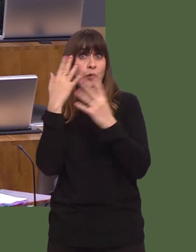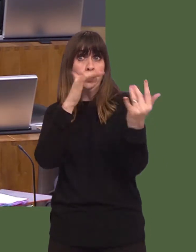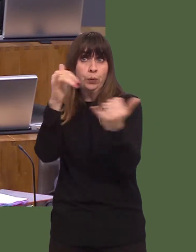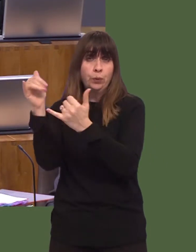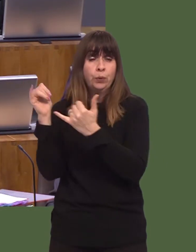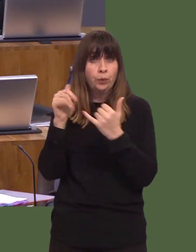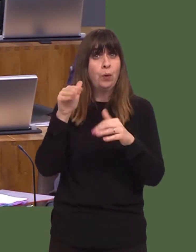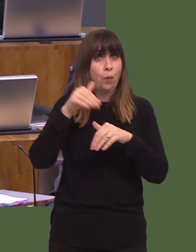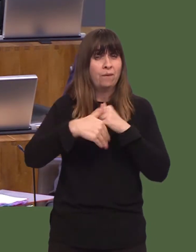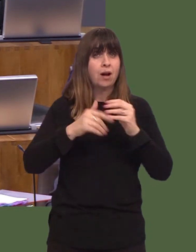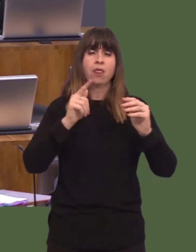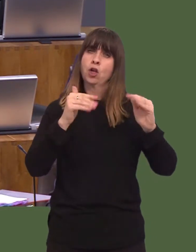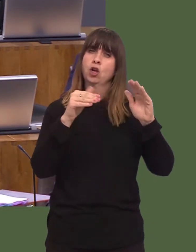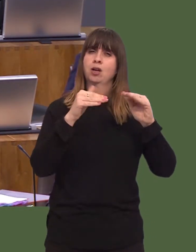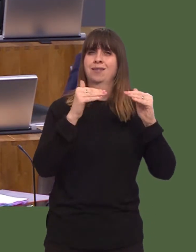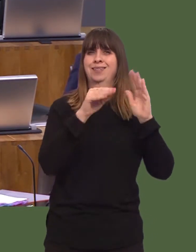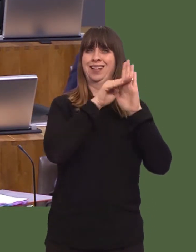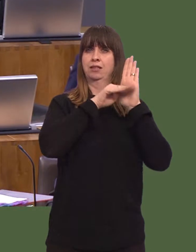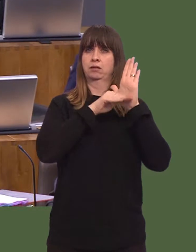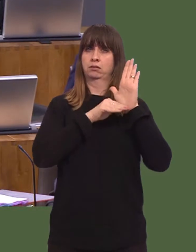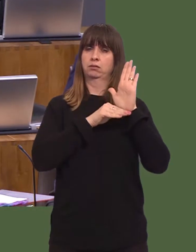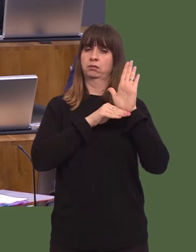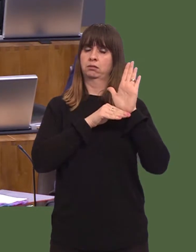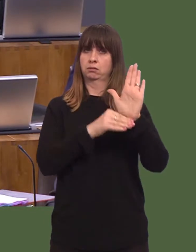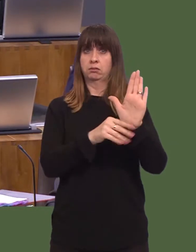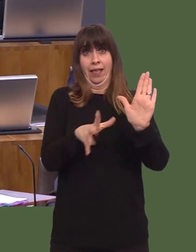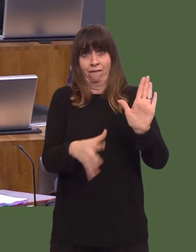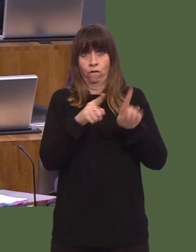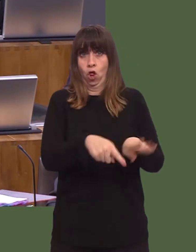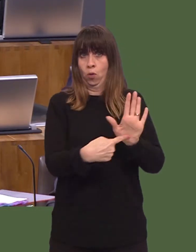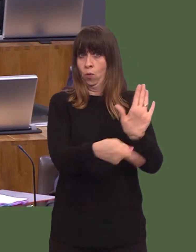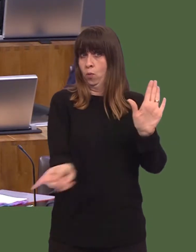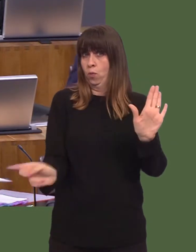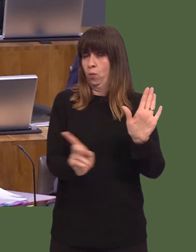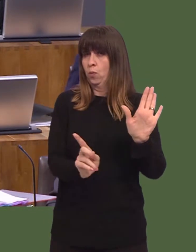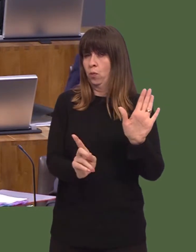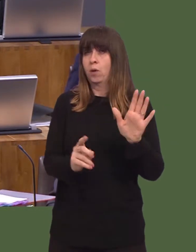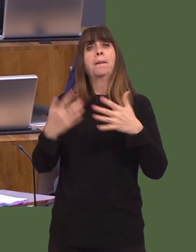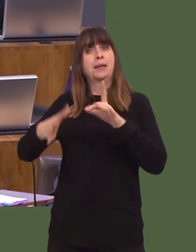And as I said earlier on, the statement by the PAC does acknowledge the huge improvements already achieved by the NHS.